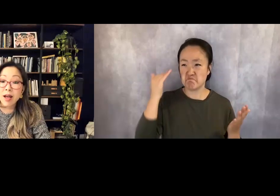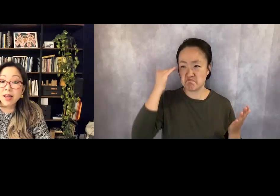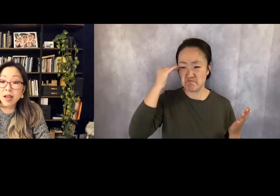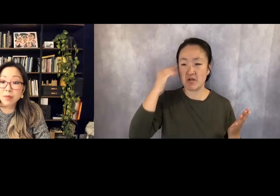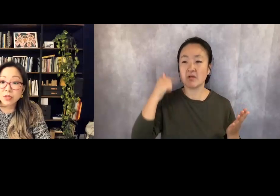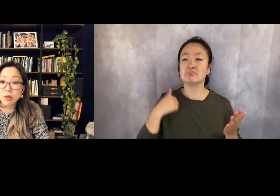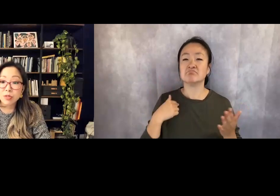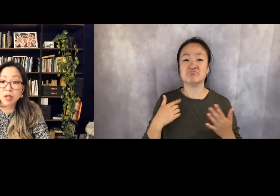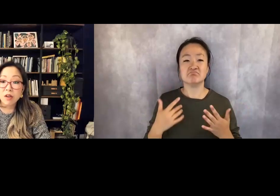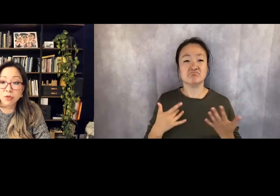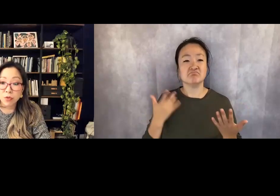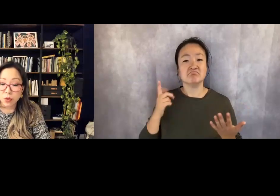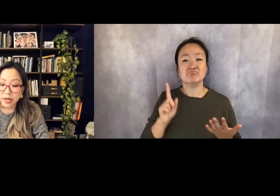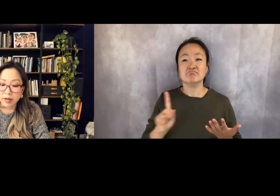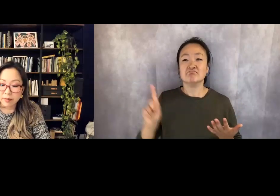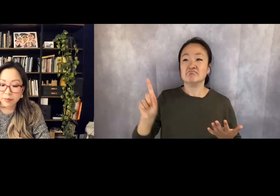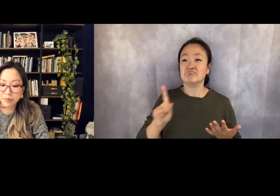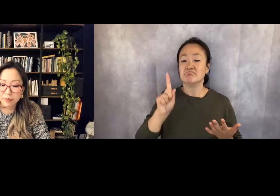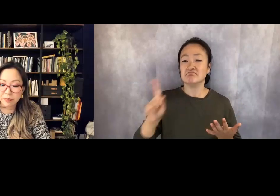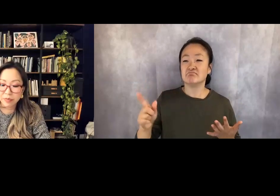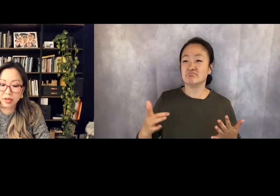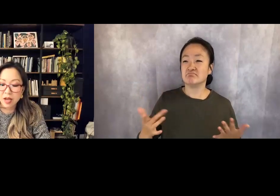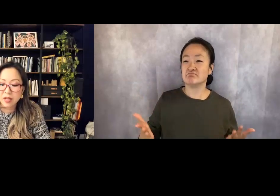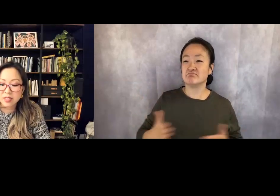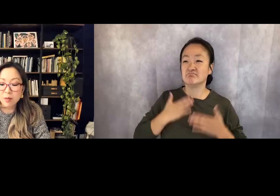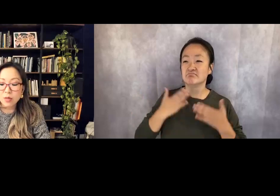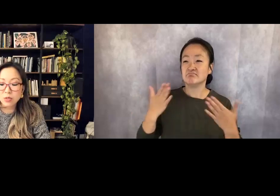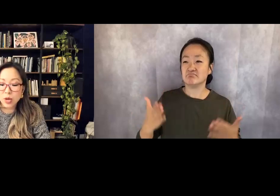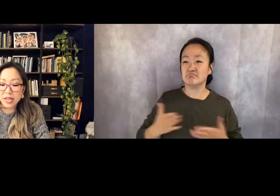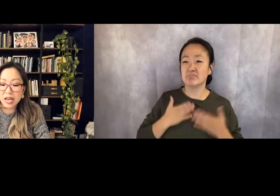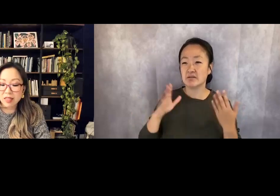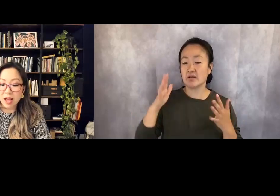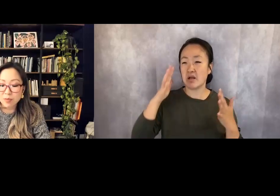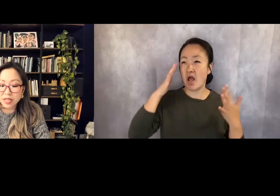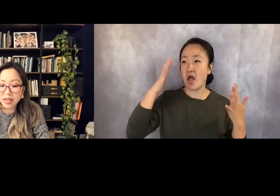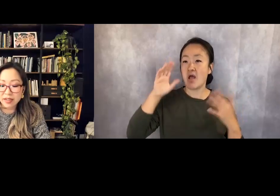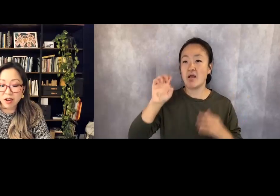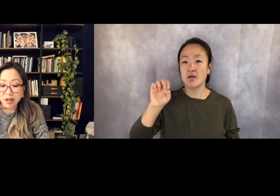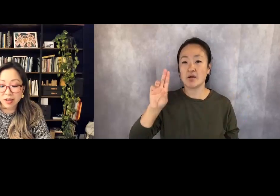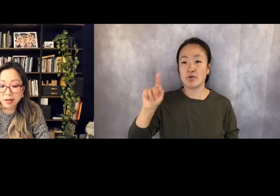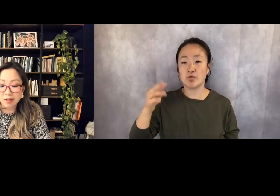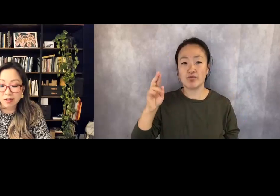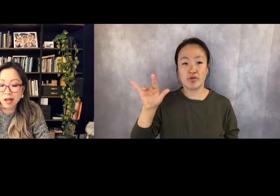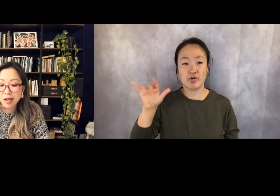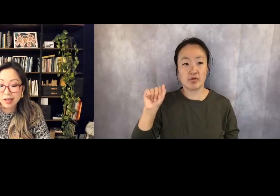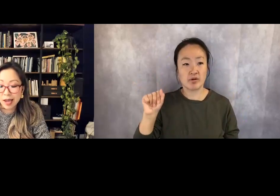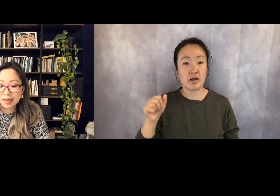High episodes of euphoria. Someone's wedding lopsided on a hill.